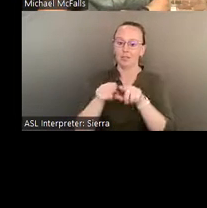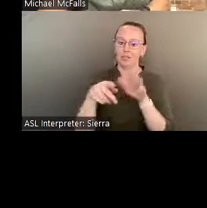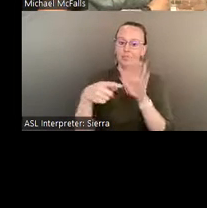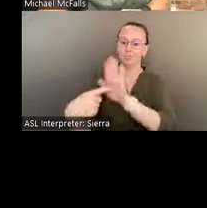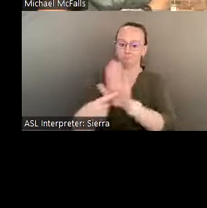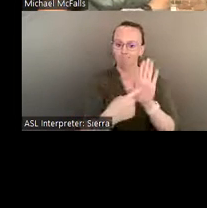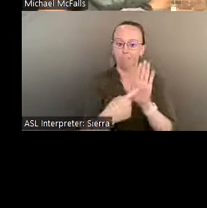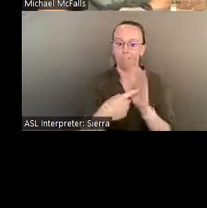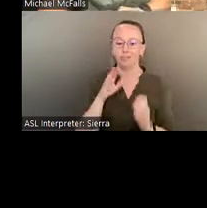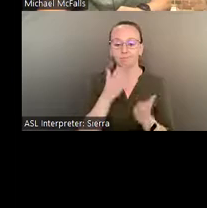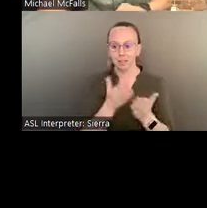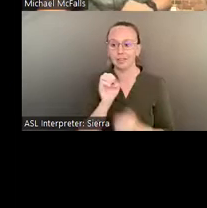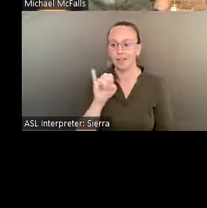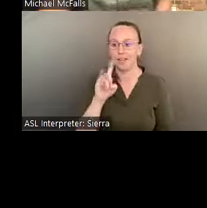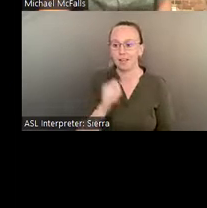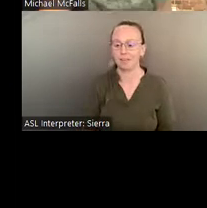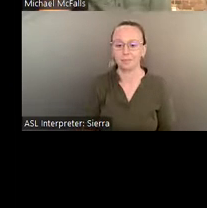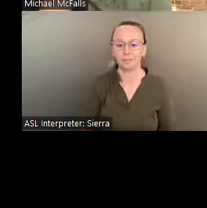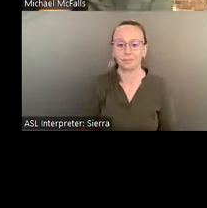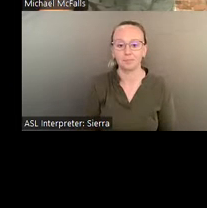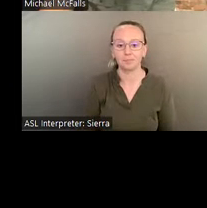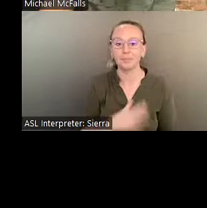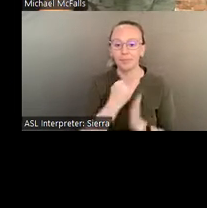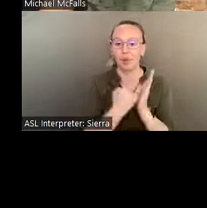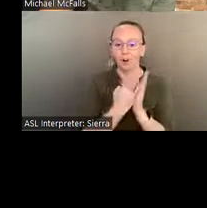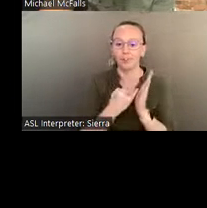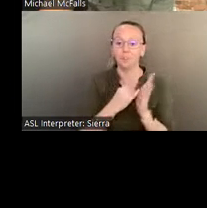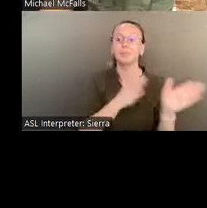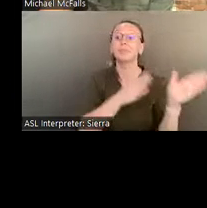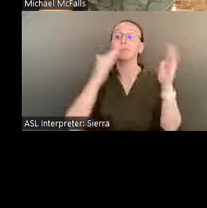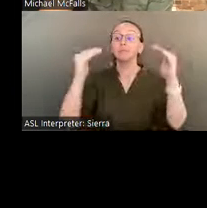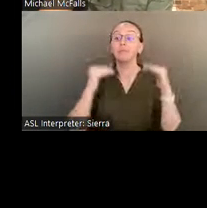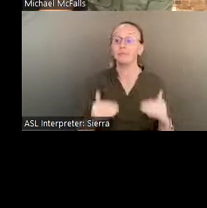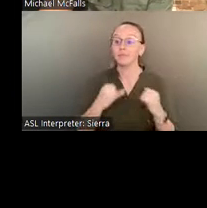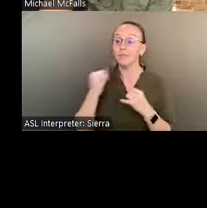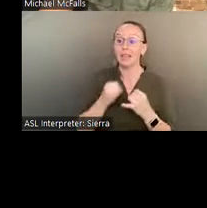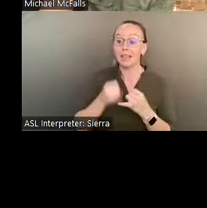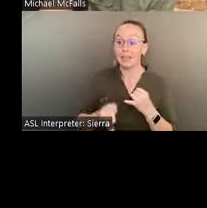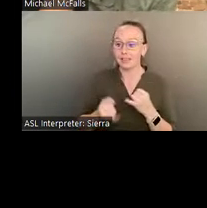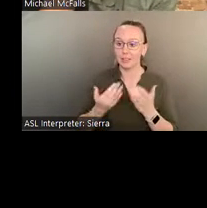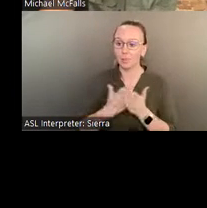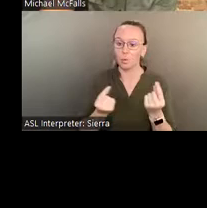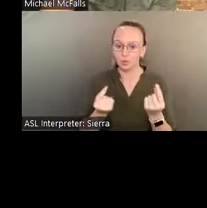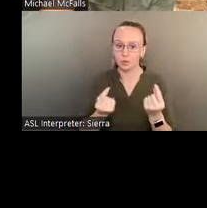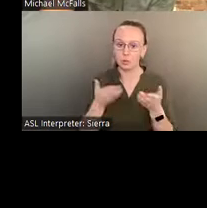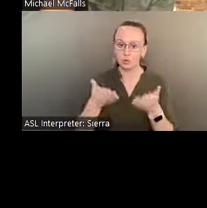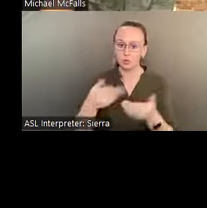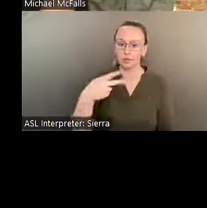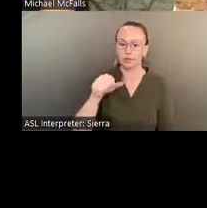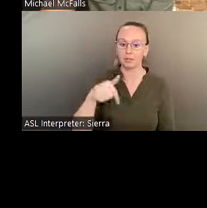Lastly, some of the things we do at Pasaquan is, we have a thing, an event that Pasaquan called Pasafest.